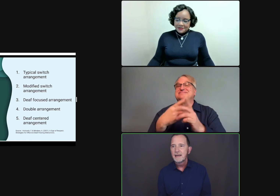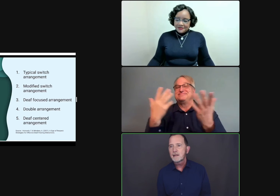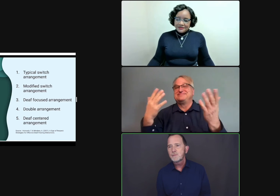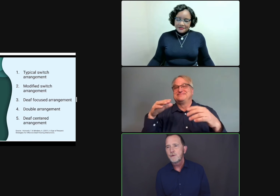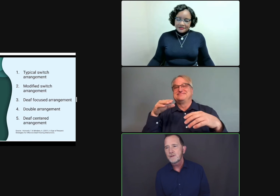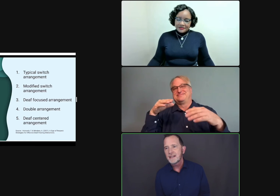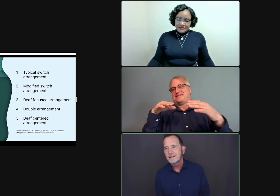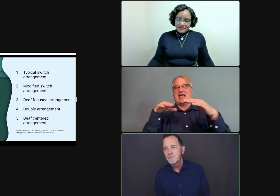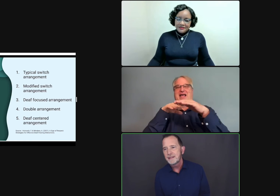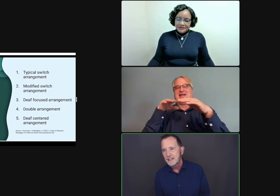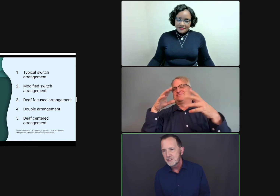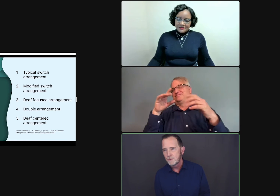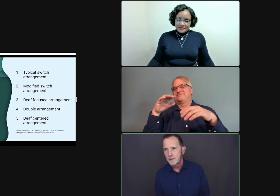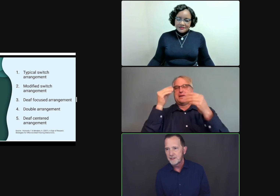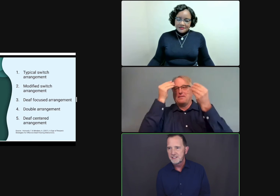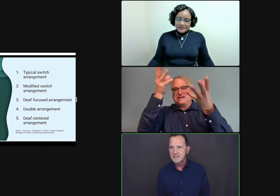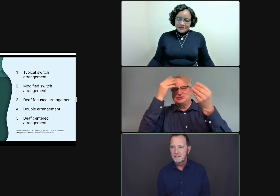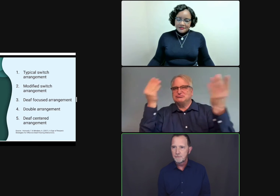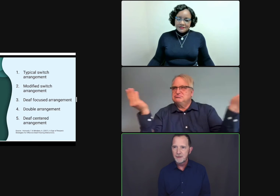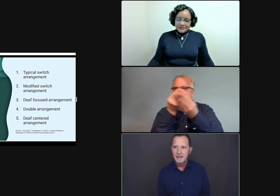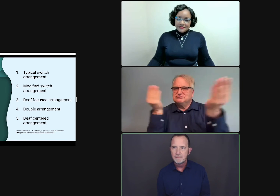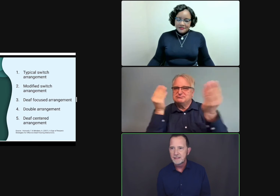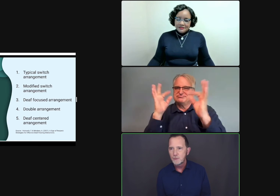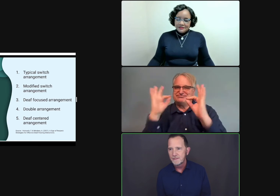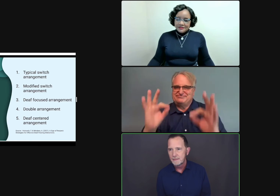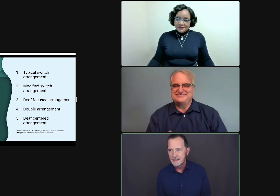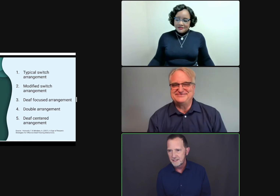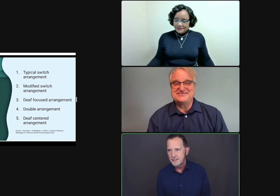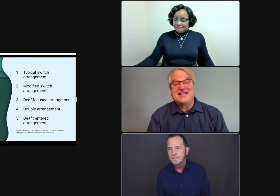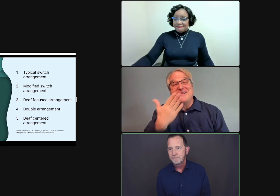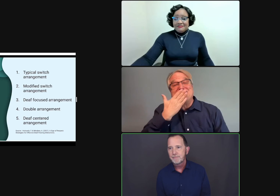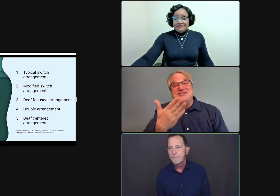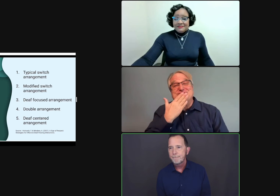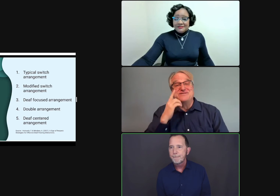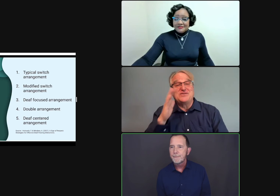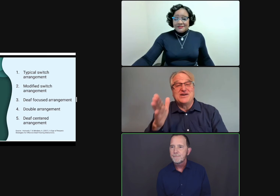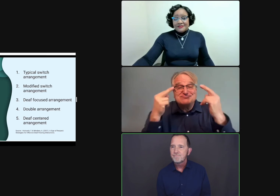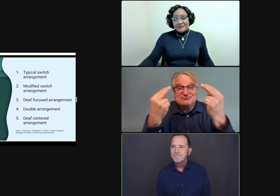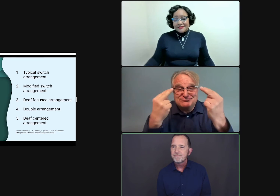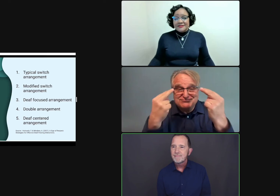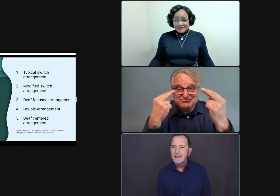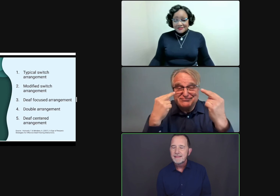How can we focus on comprehension rather than just delivery of an equivalent message?